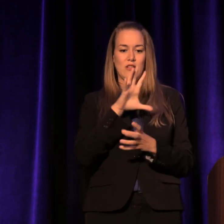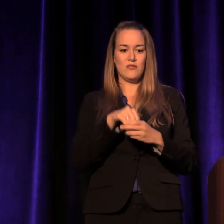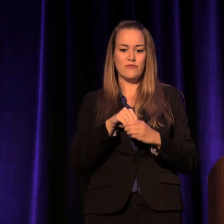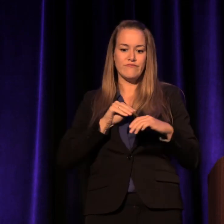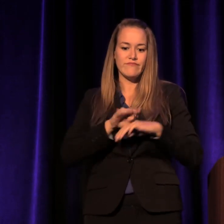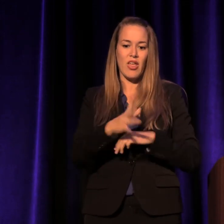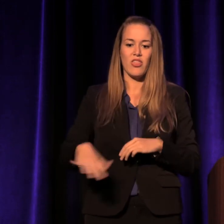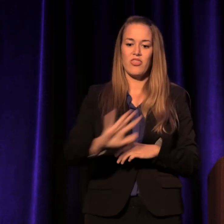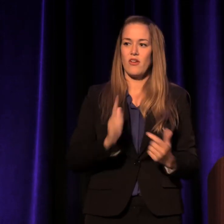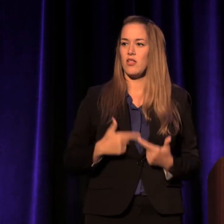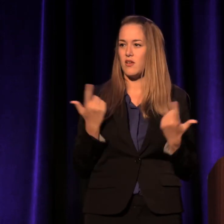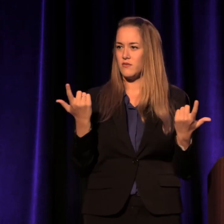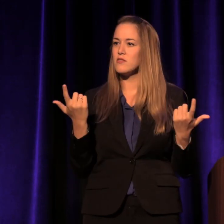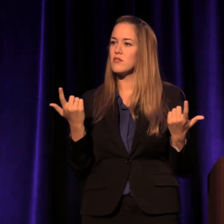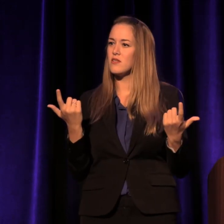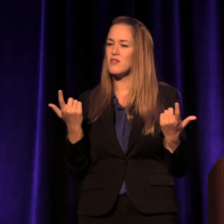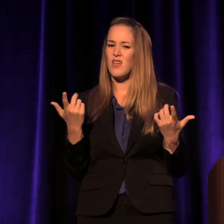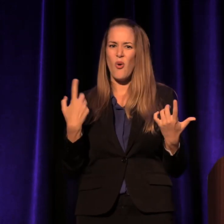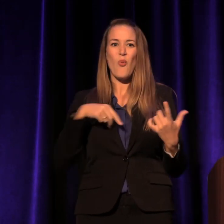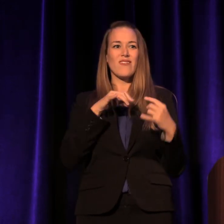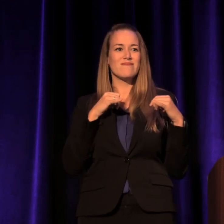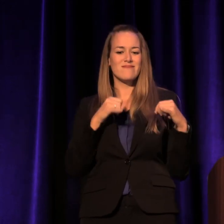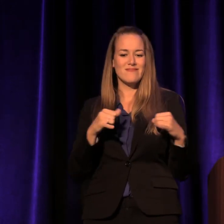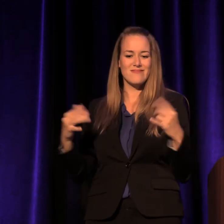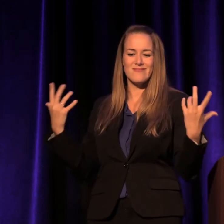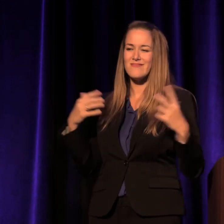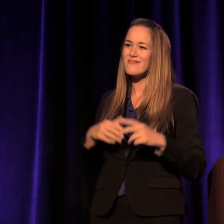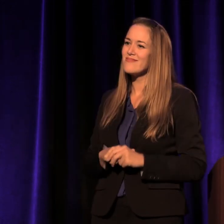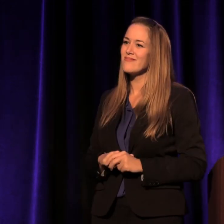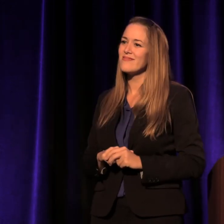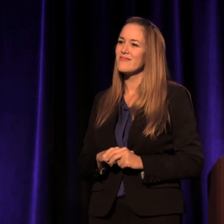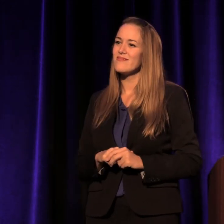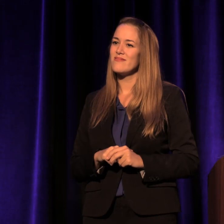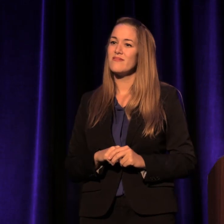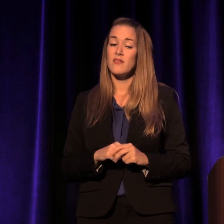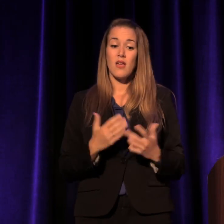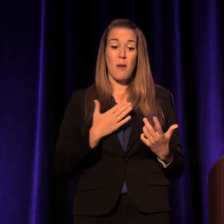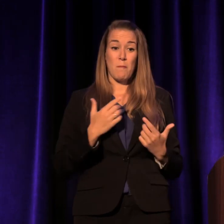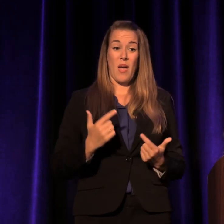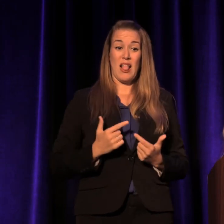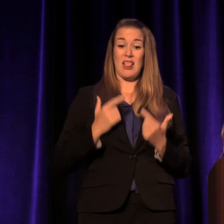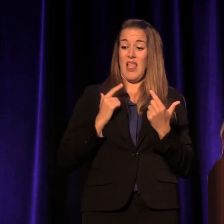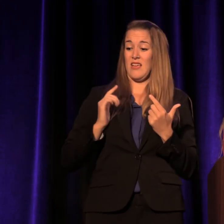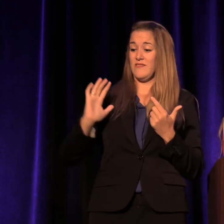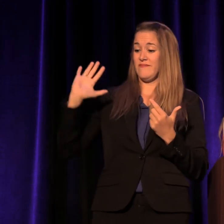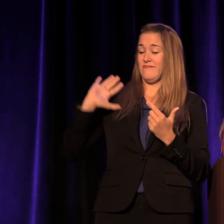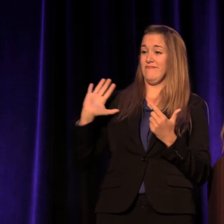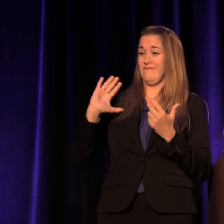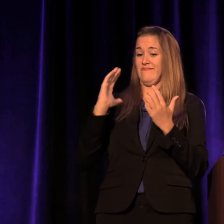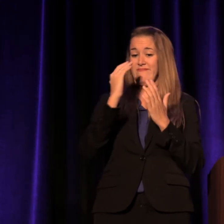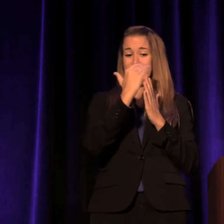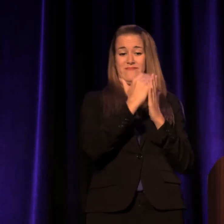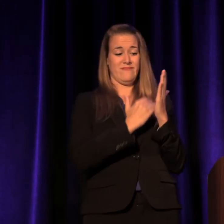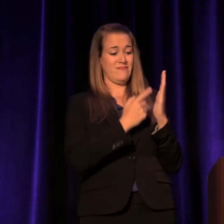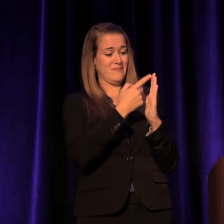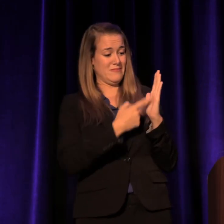I'm like them. You might look at some of my life events like a list of indicators of "trouble ahead!"